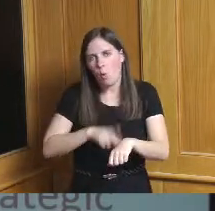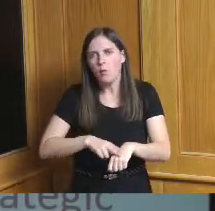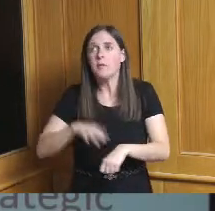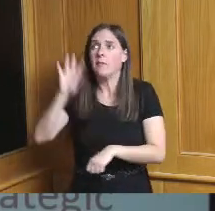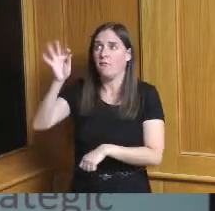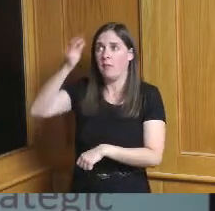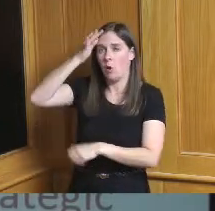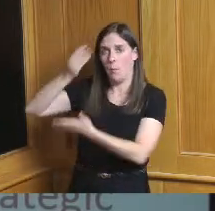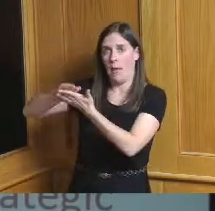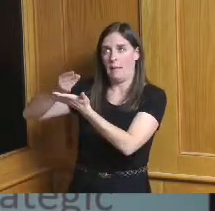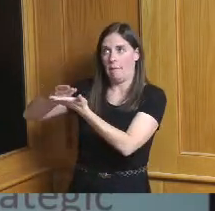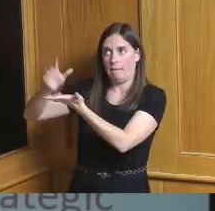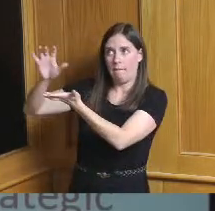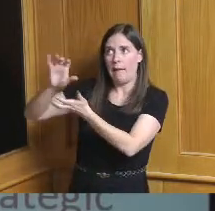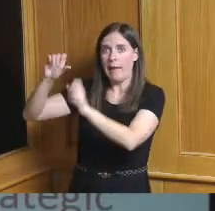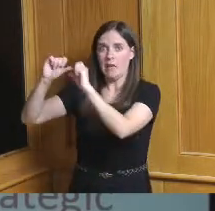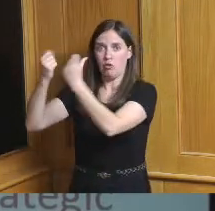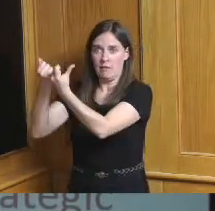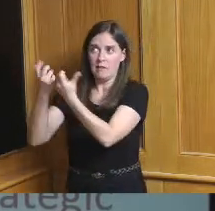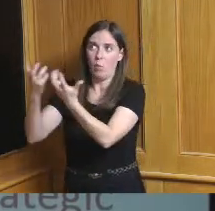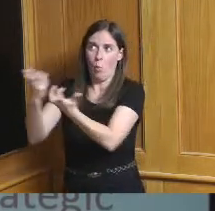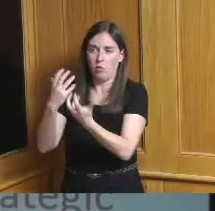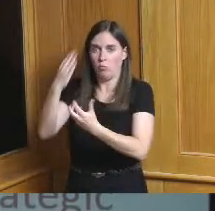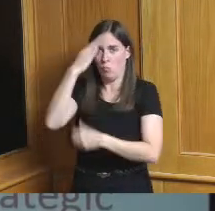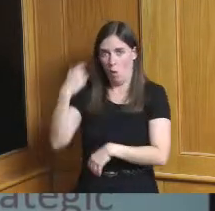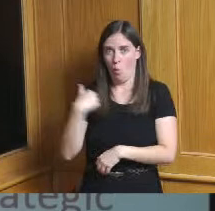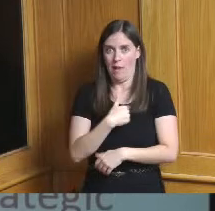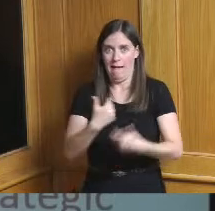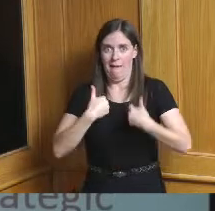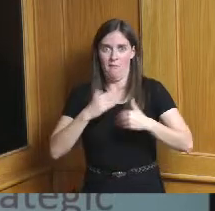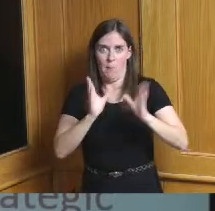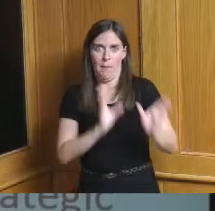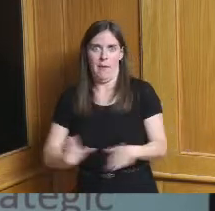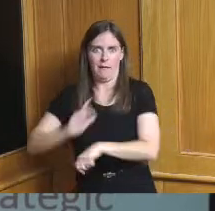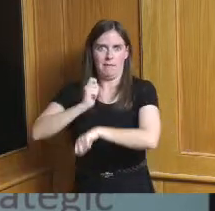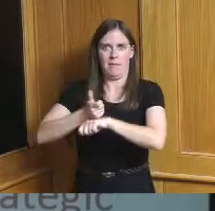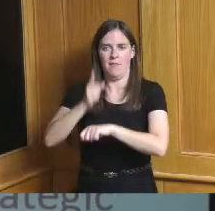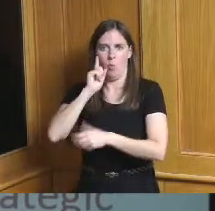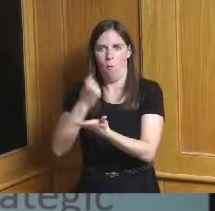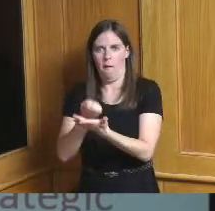agencies who want to know that the county has a framework for economic development it is also